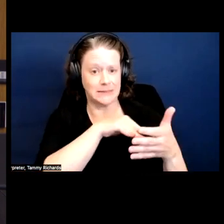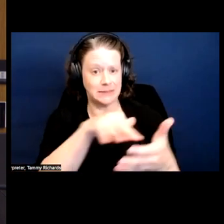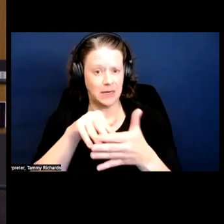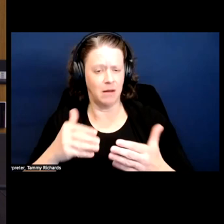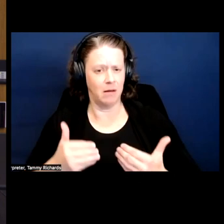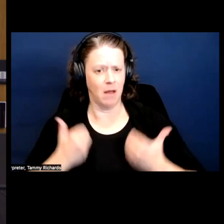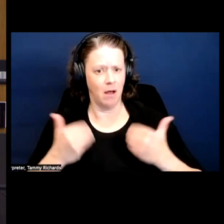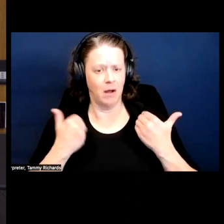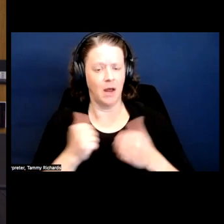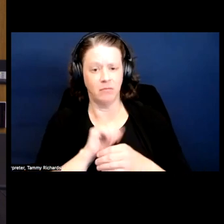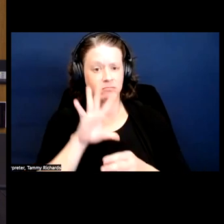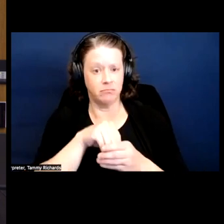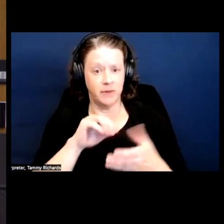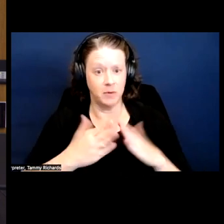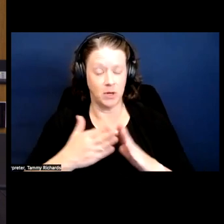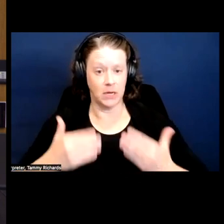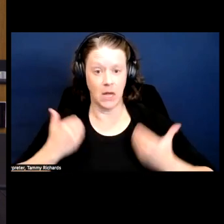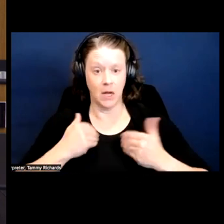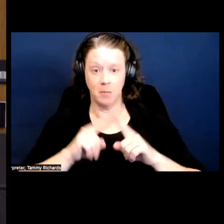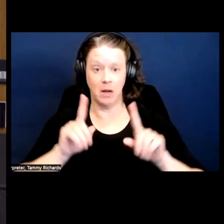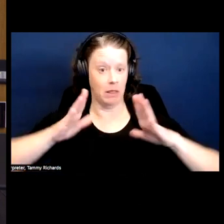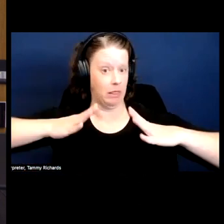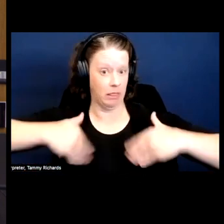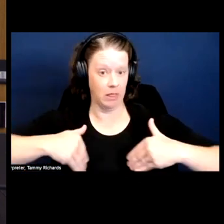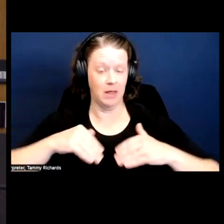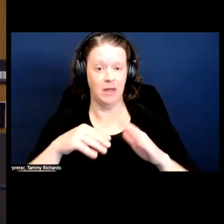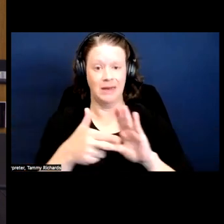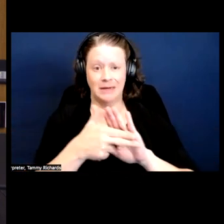and into community young, but did not yet identify as disabled because I didn't know